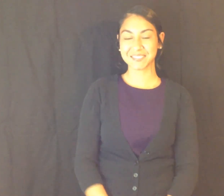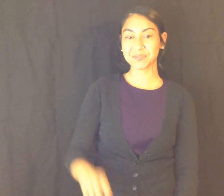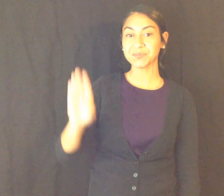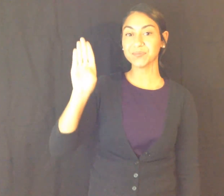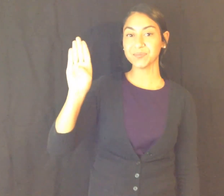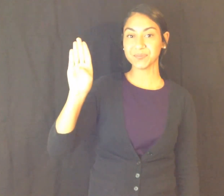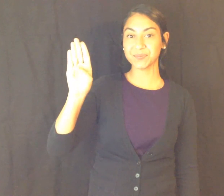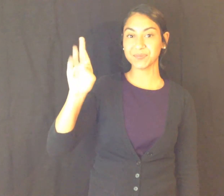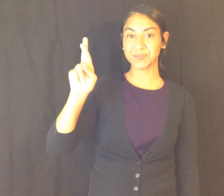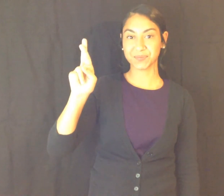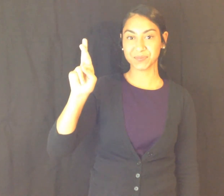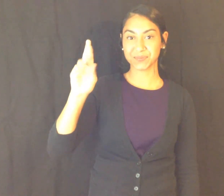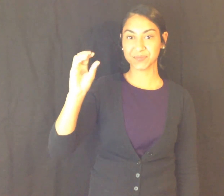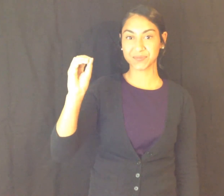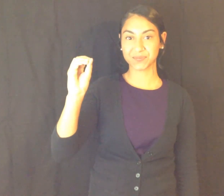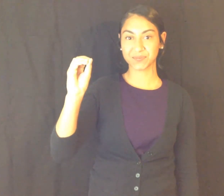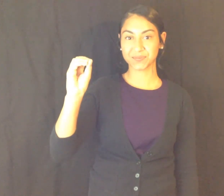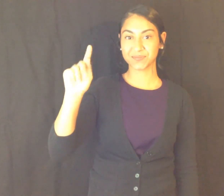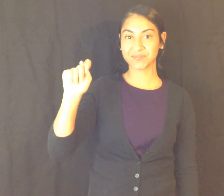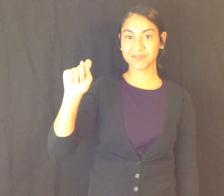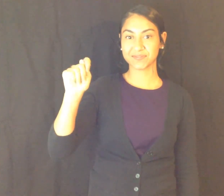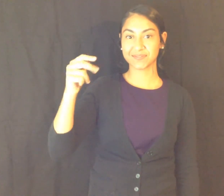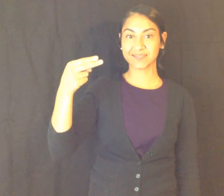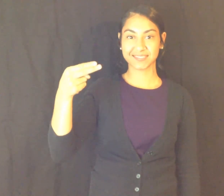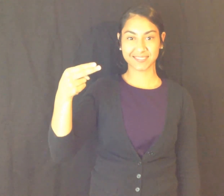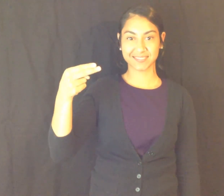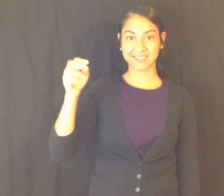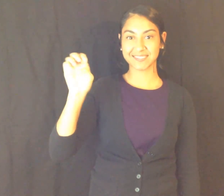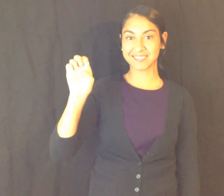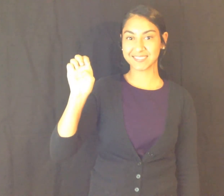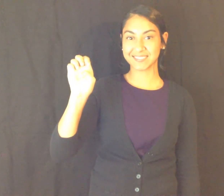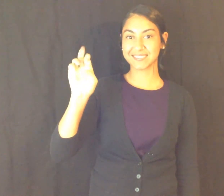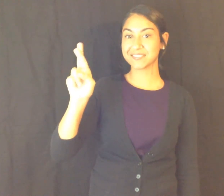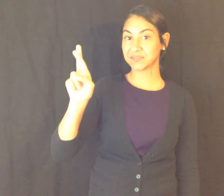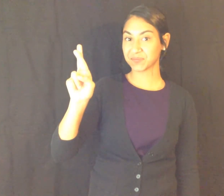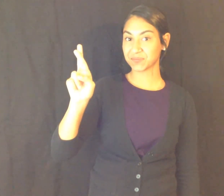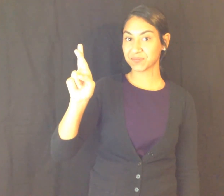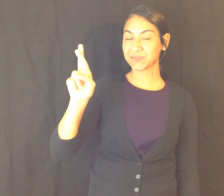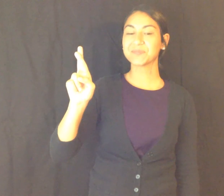B R O T H E R